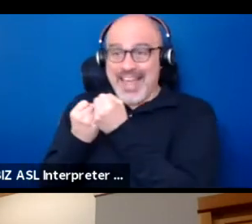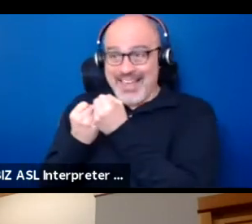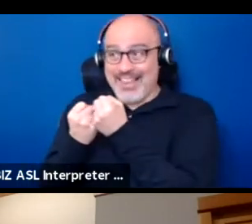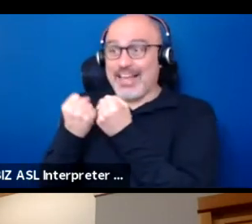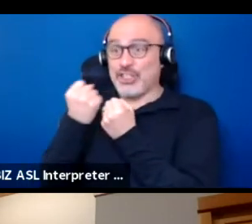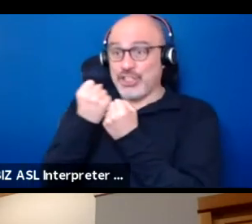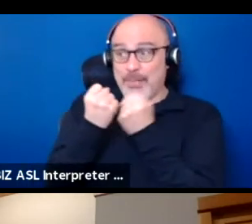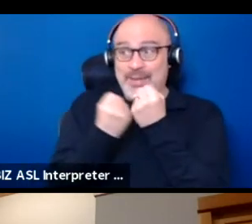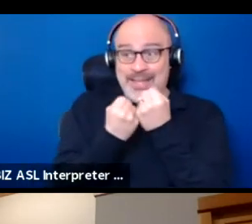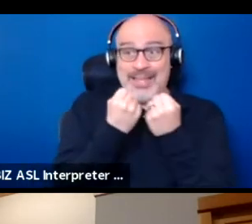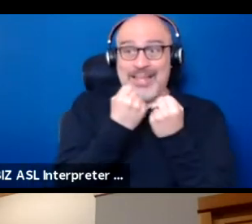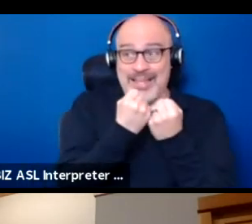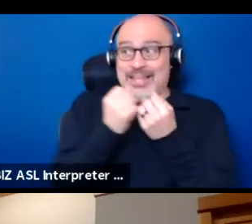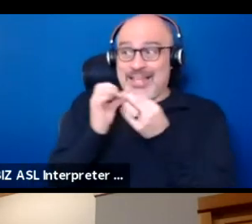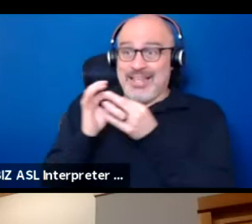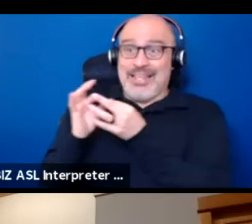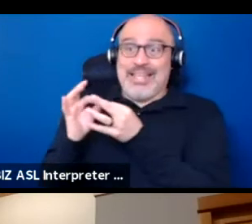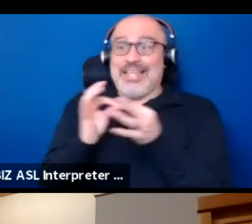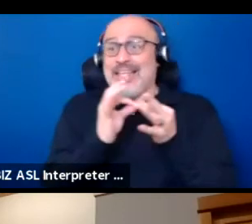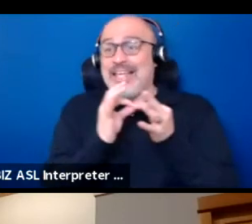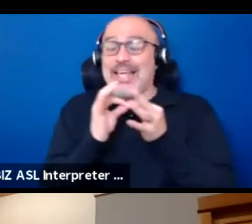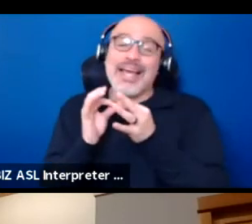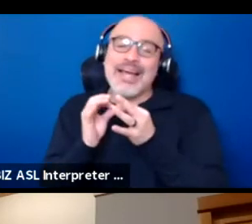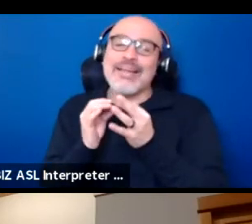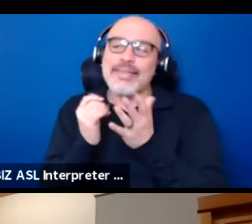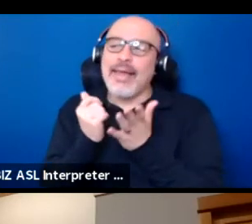I think could really help push this movement forward.